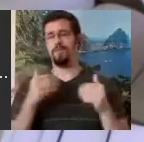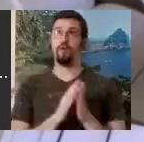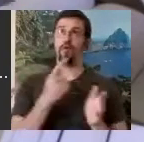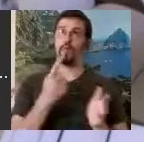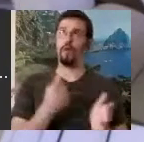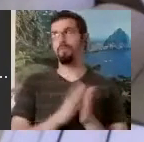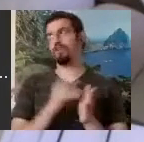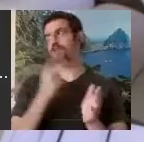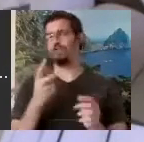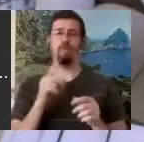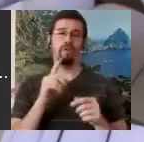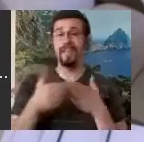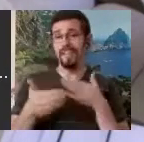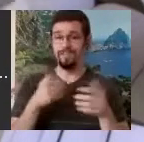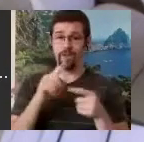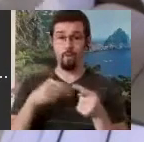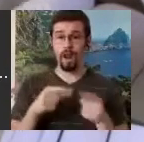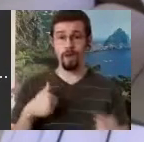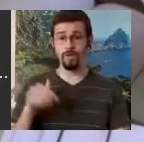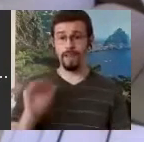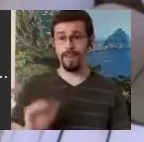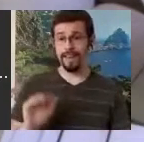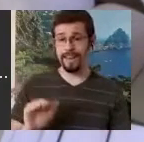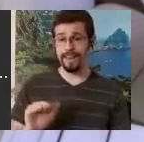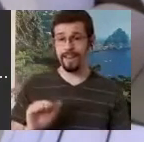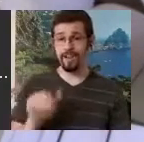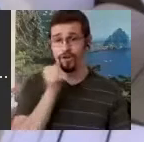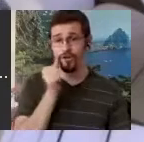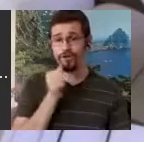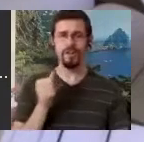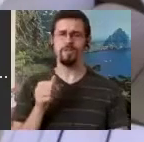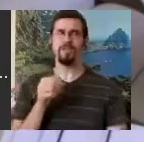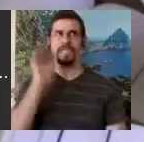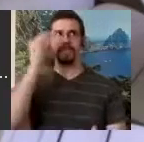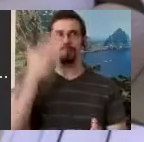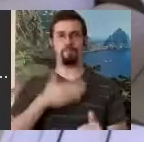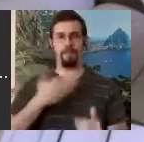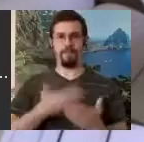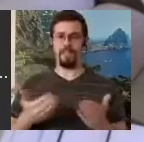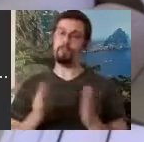which seems to be my thing. So to make a long story short, I took my stick figure